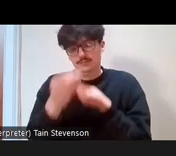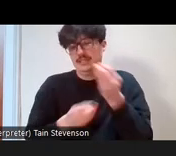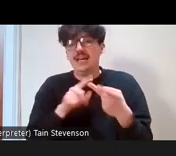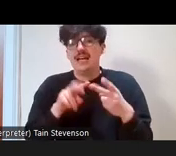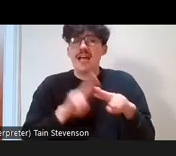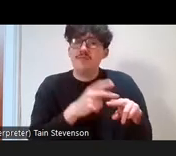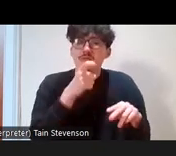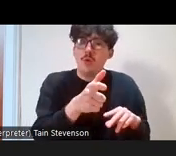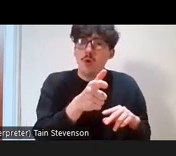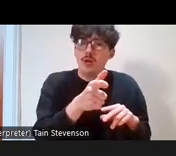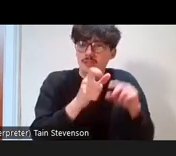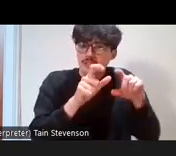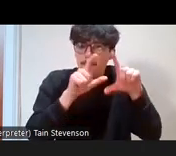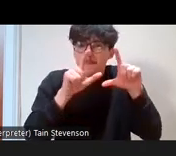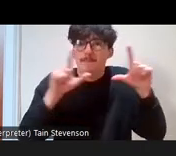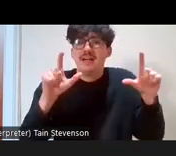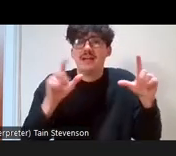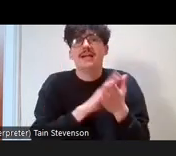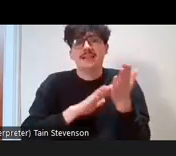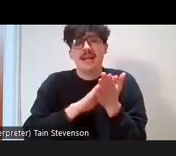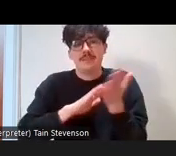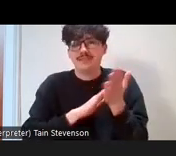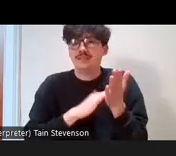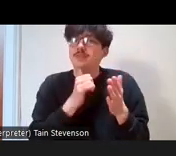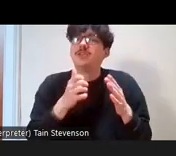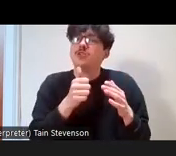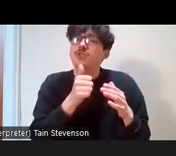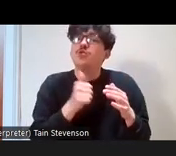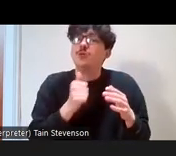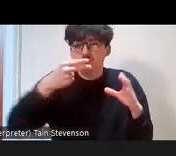and then lots of small words that I can hardly even see now because you've just added so much,